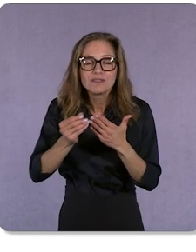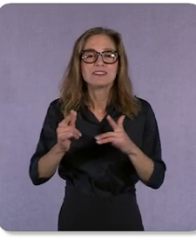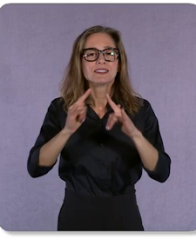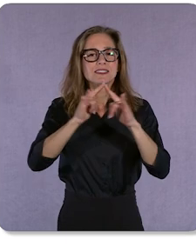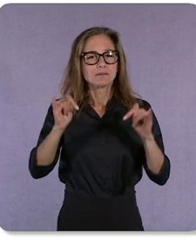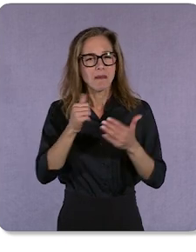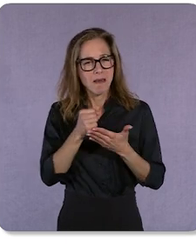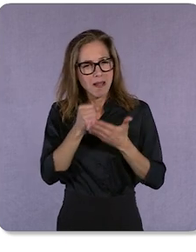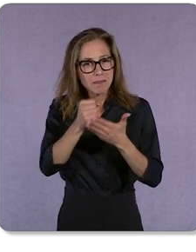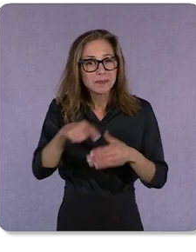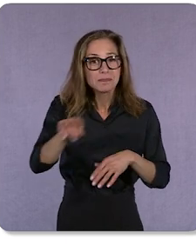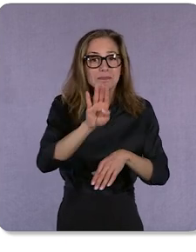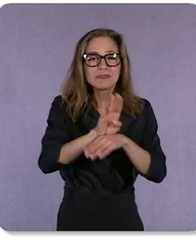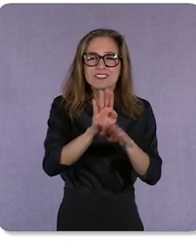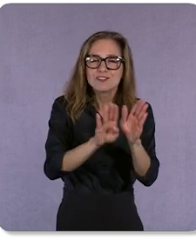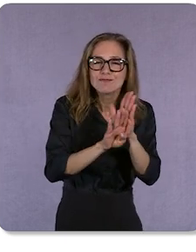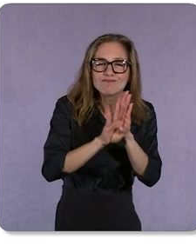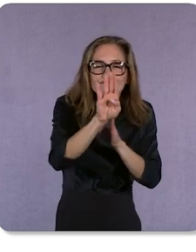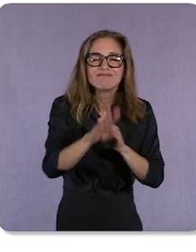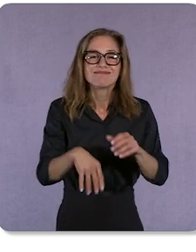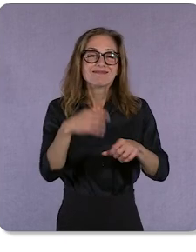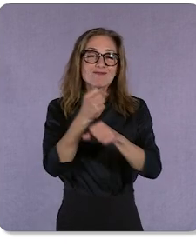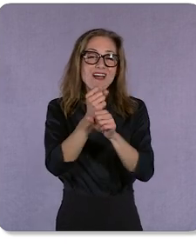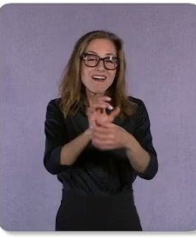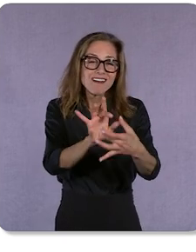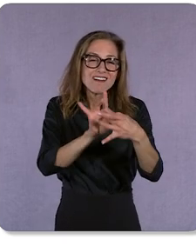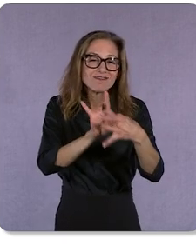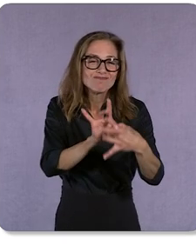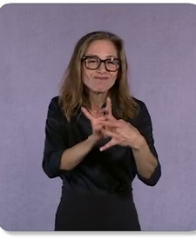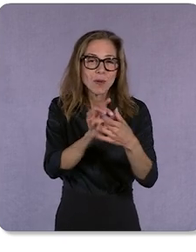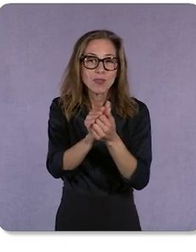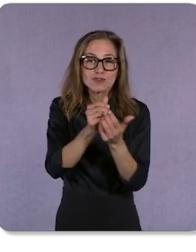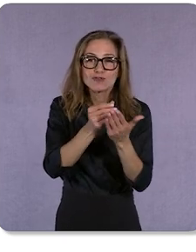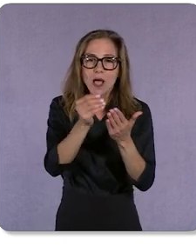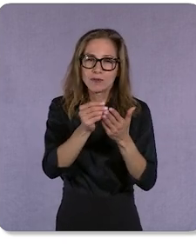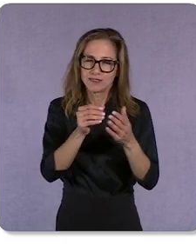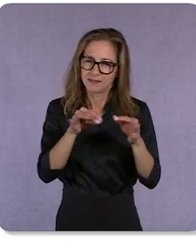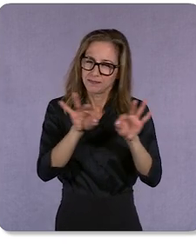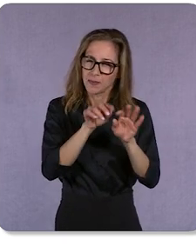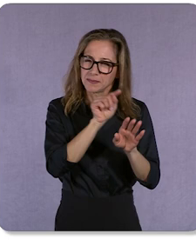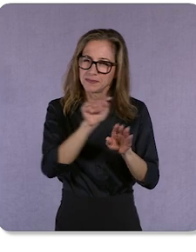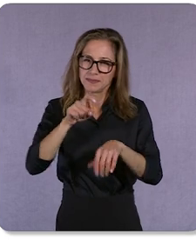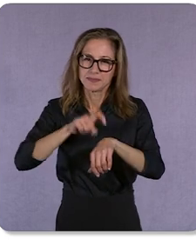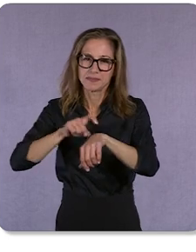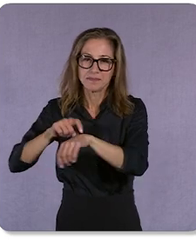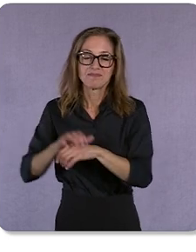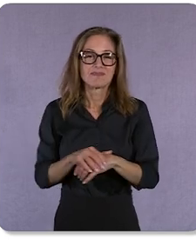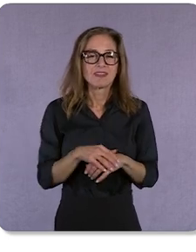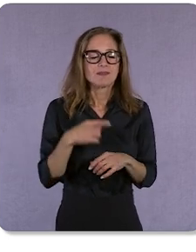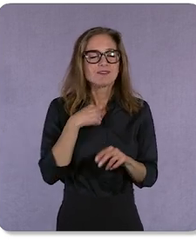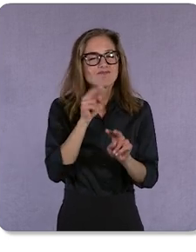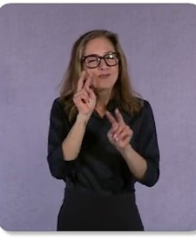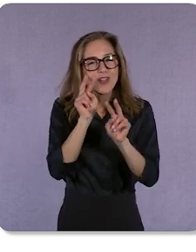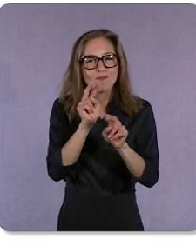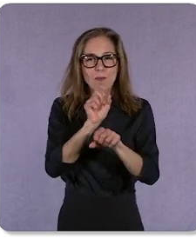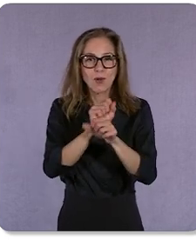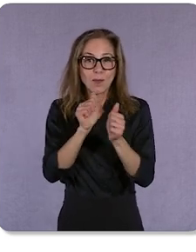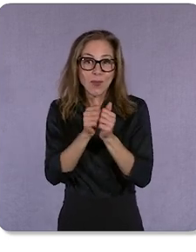thrive and create connections with these shoppers in the moments that matter most. We look forward to working together with you each step of the way.